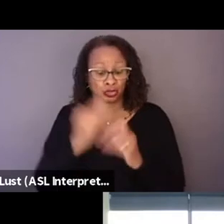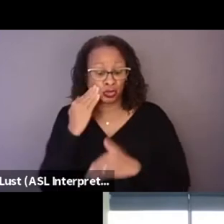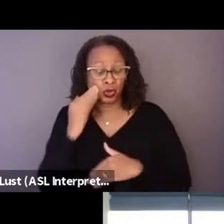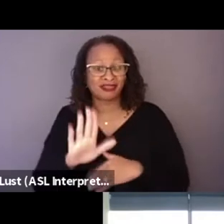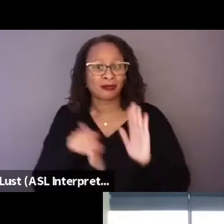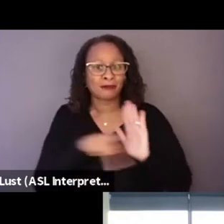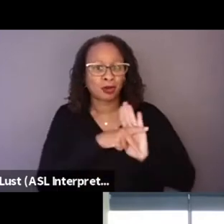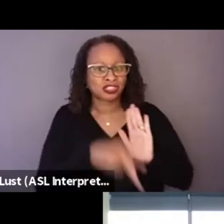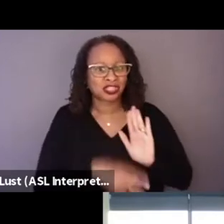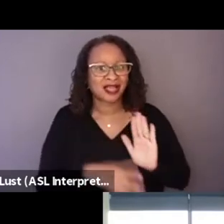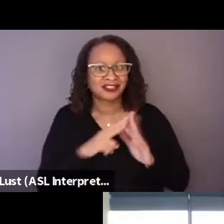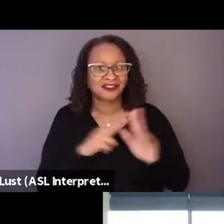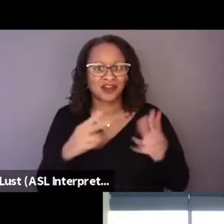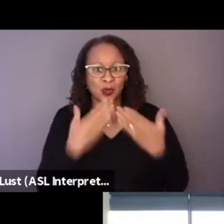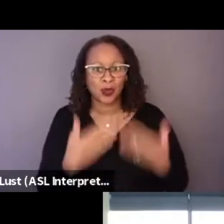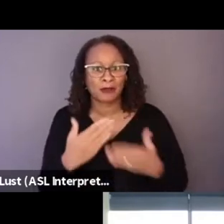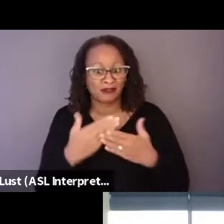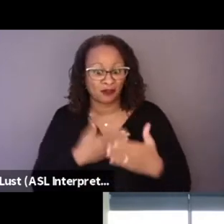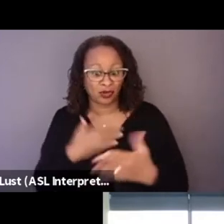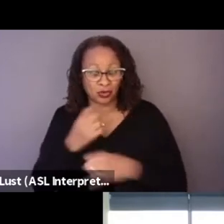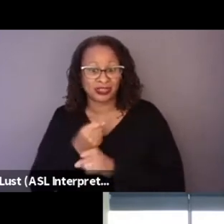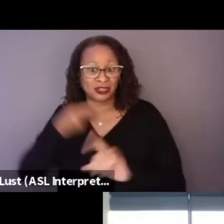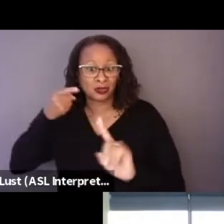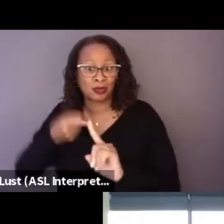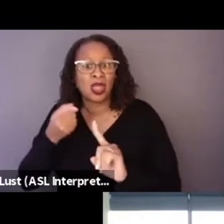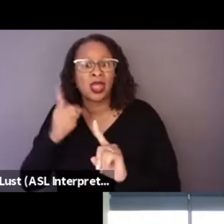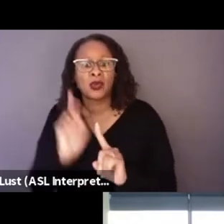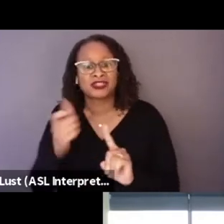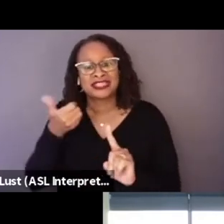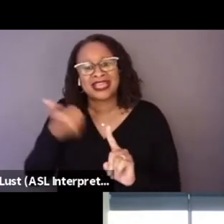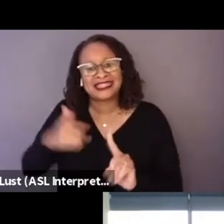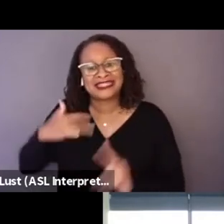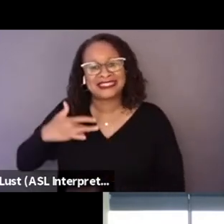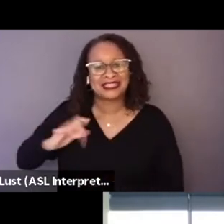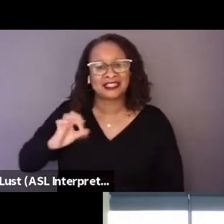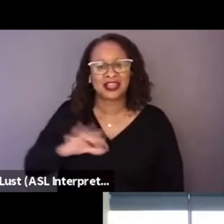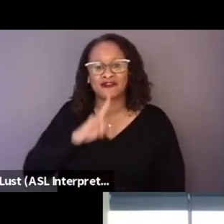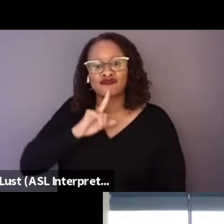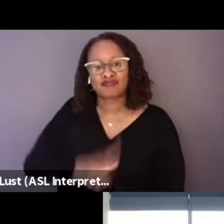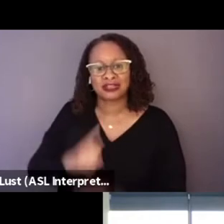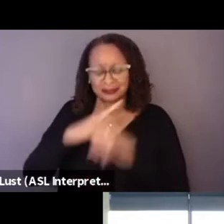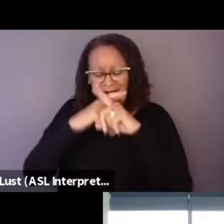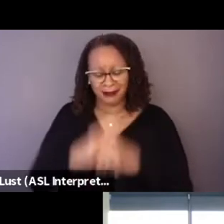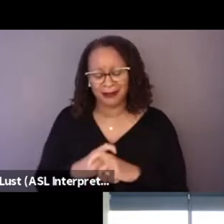before you even get to the point where there's any sense of real complications in the force.